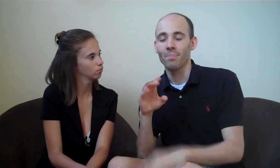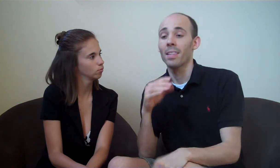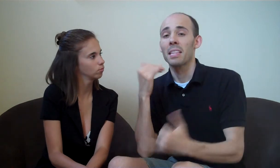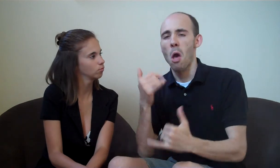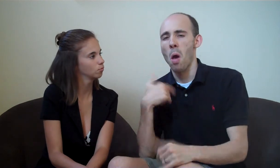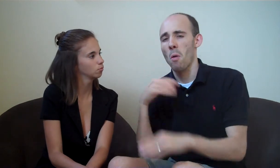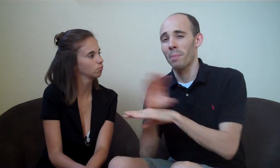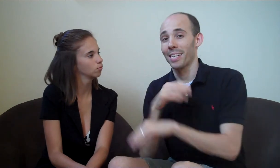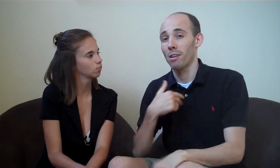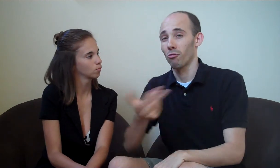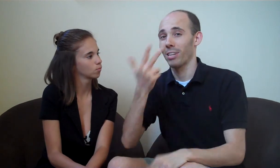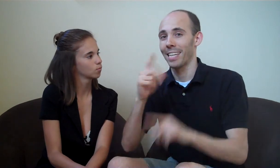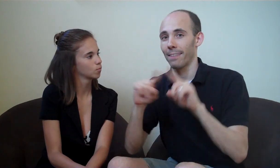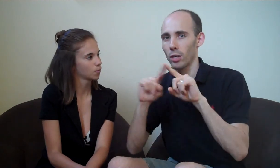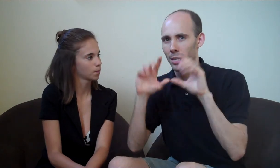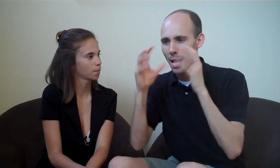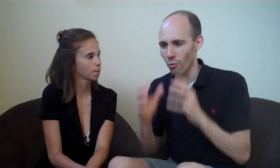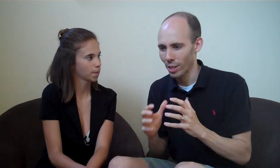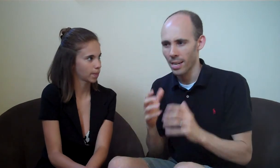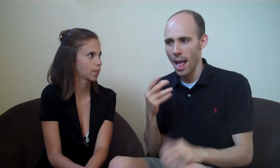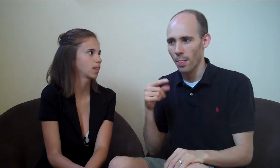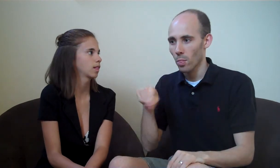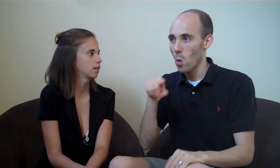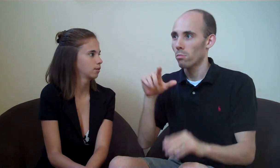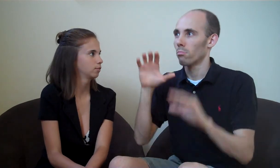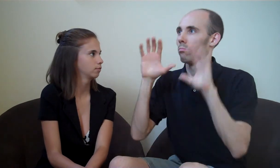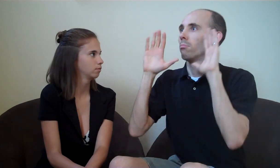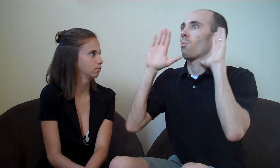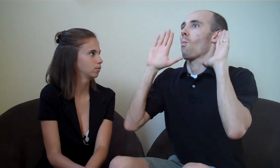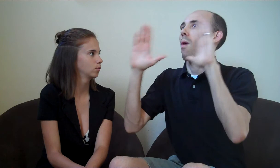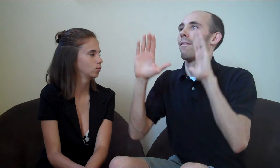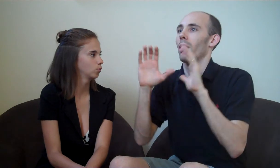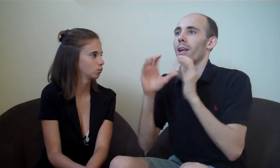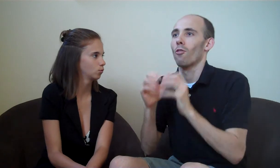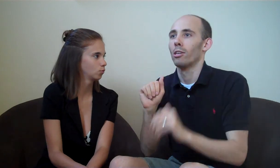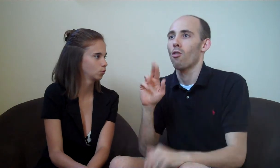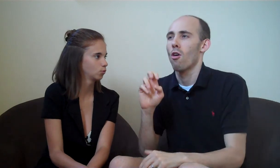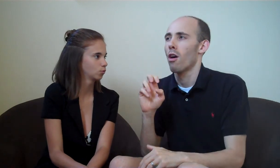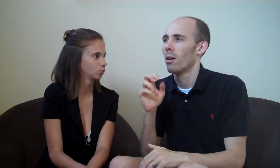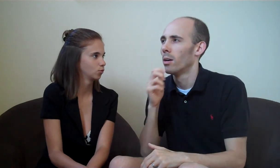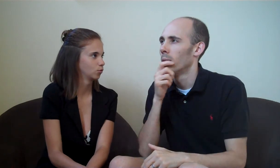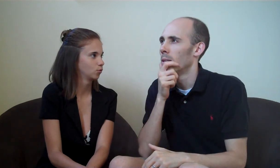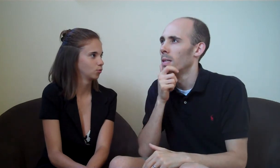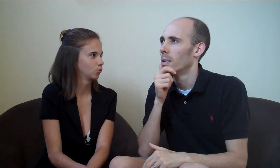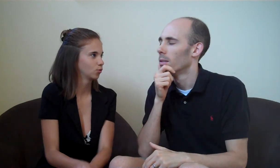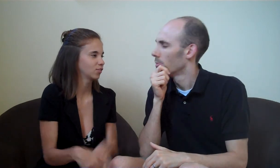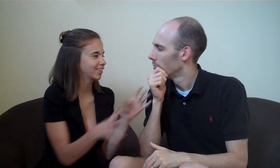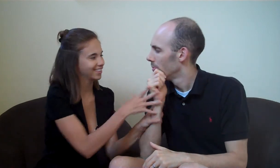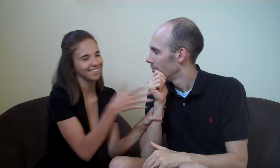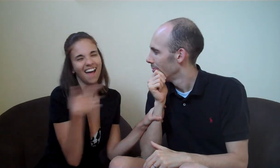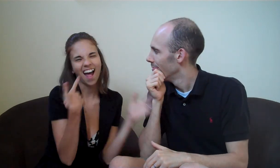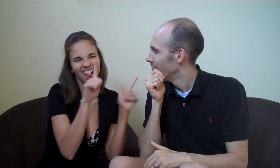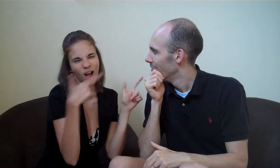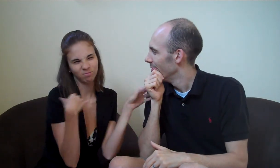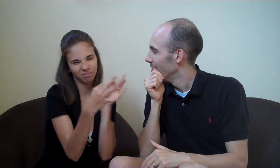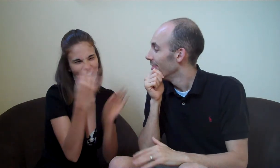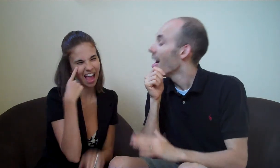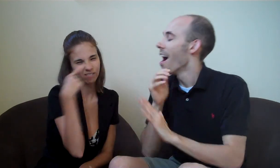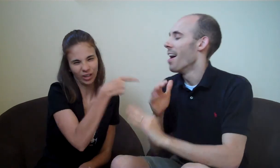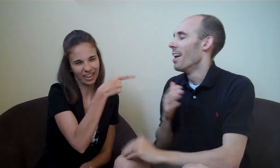Now, our business is composed of three categories those wonderful arms are… Just let me explain for him,